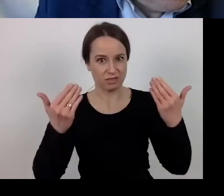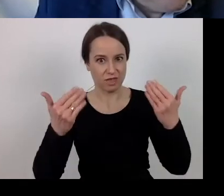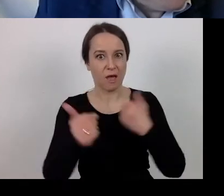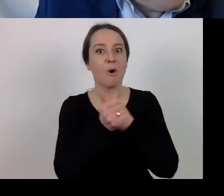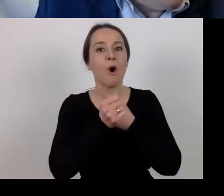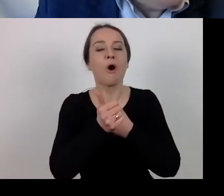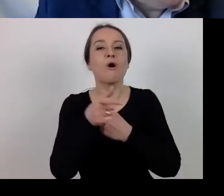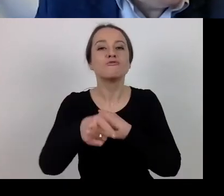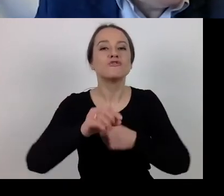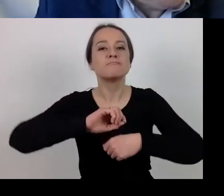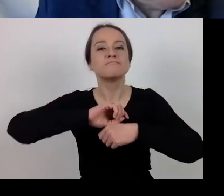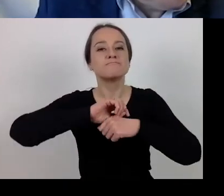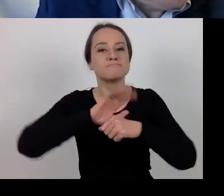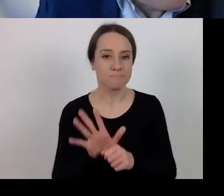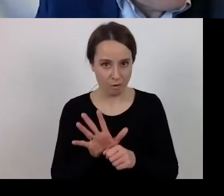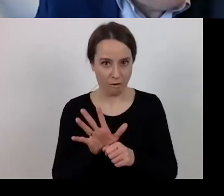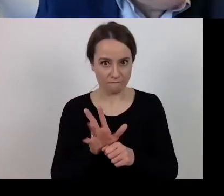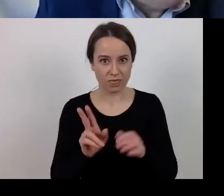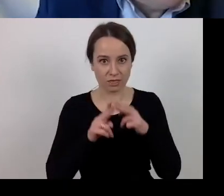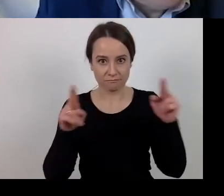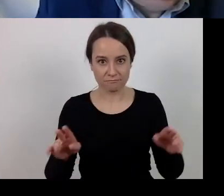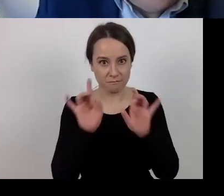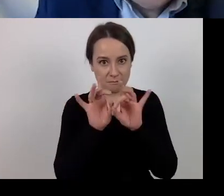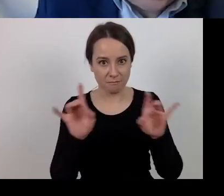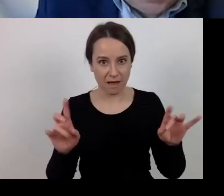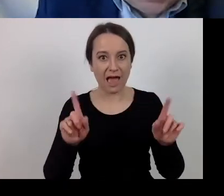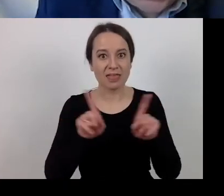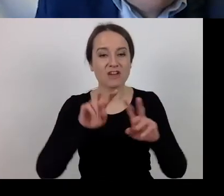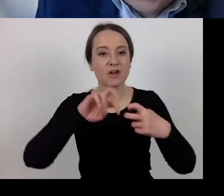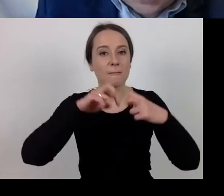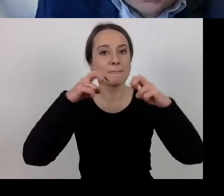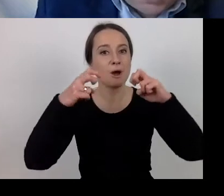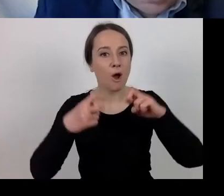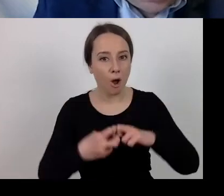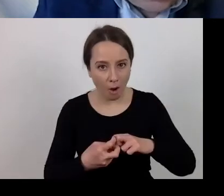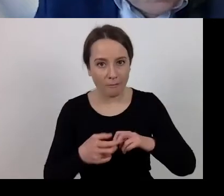and challenges it entailed in the project implementation.